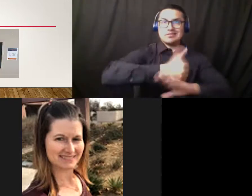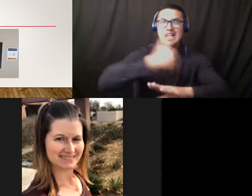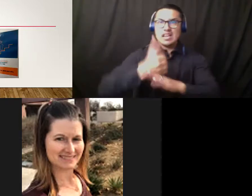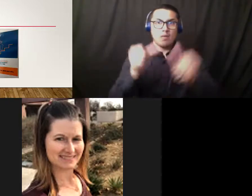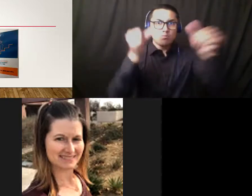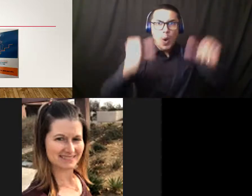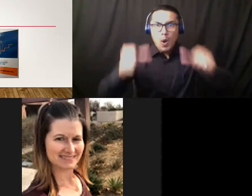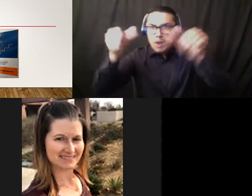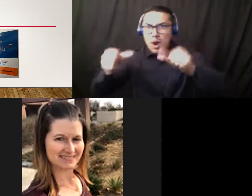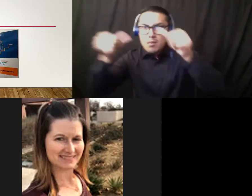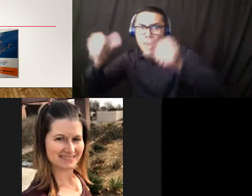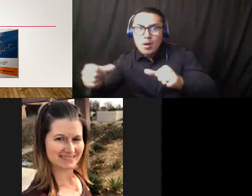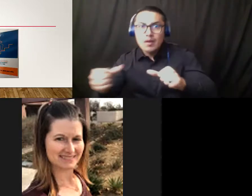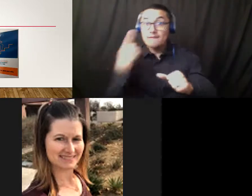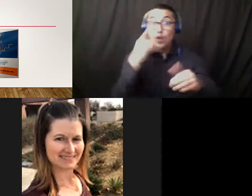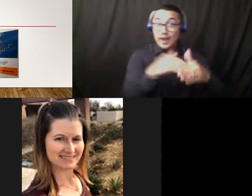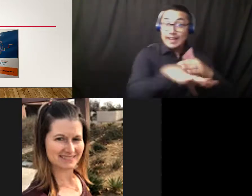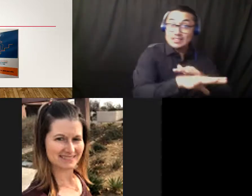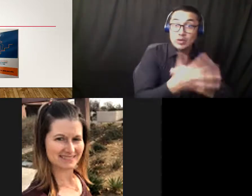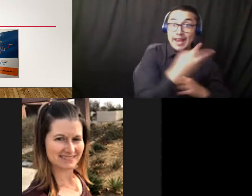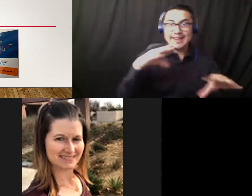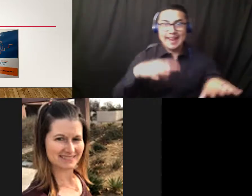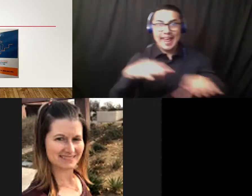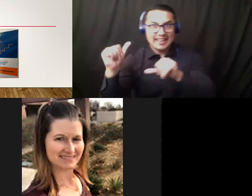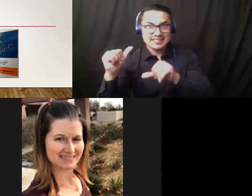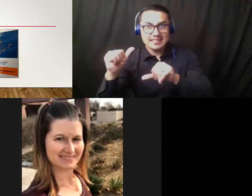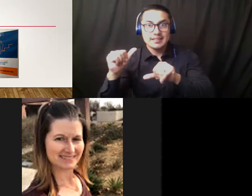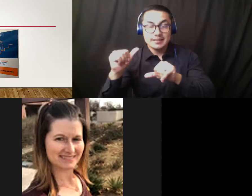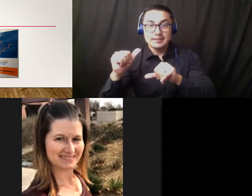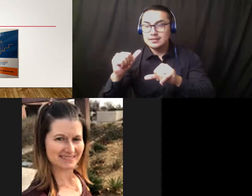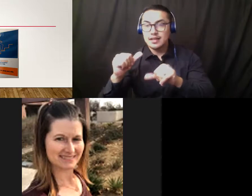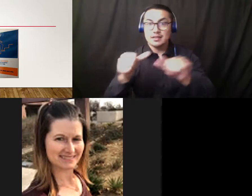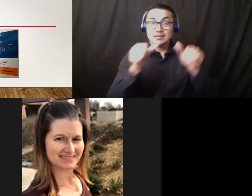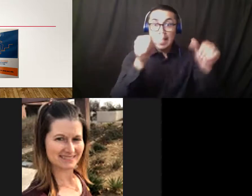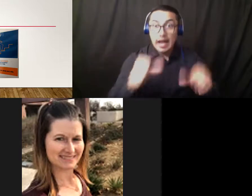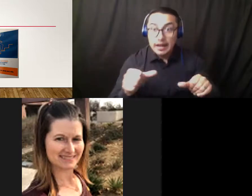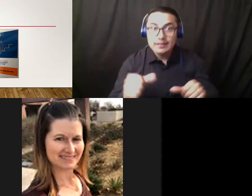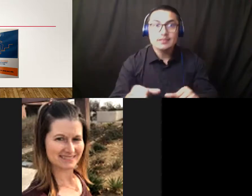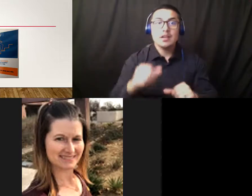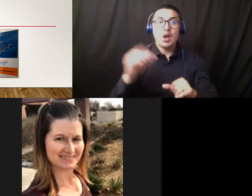Where we needed to use stairway signs to remind people to keep at least eight steps difference